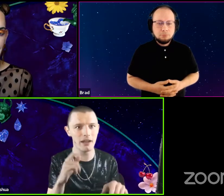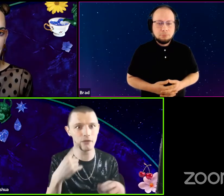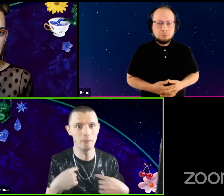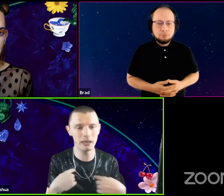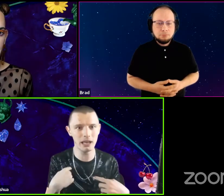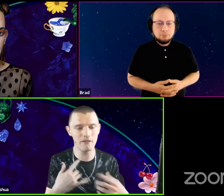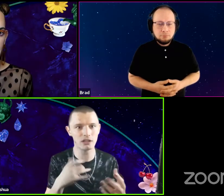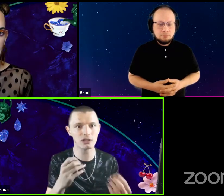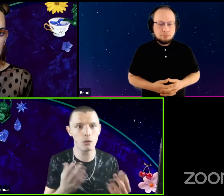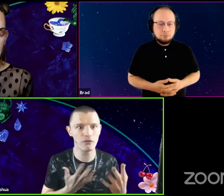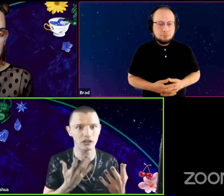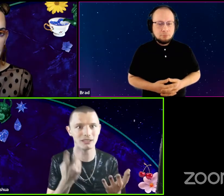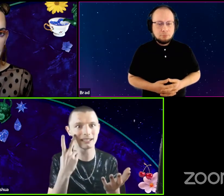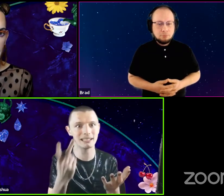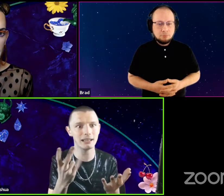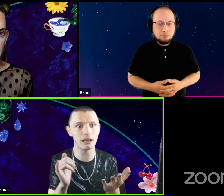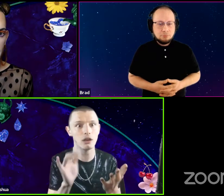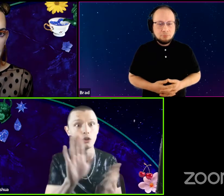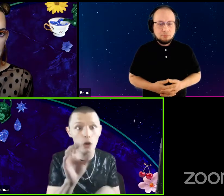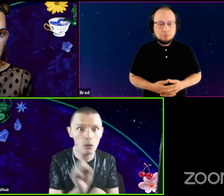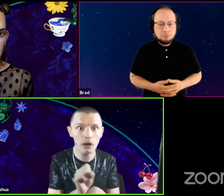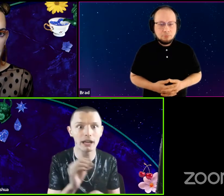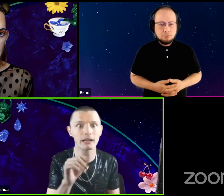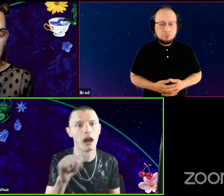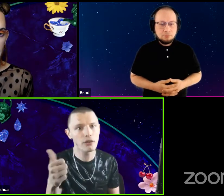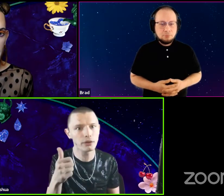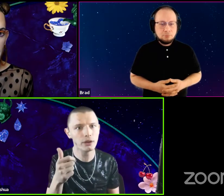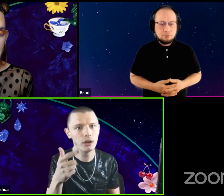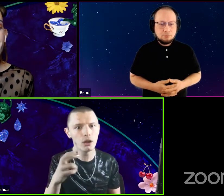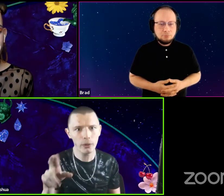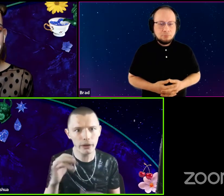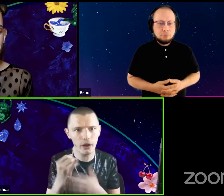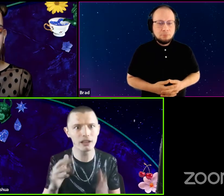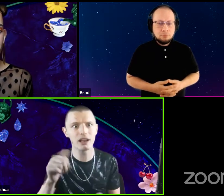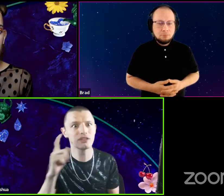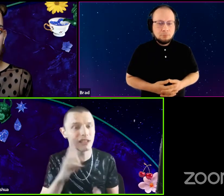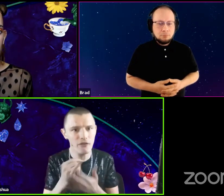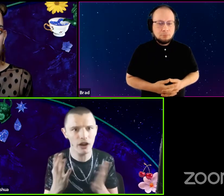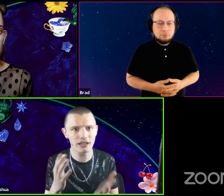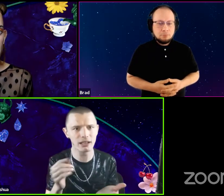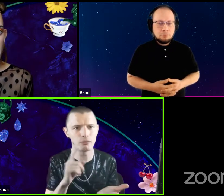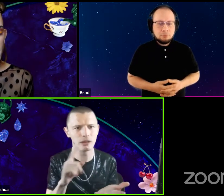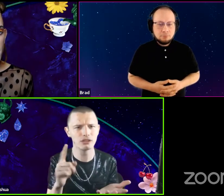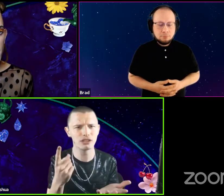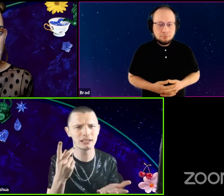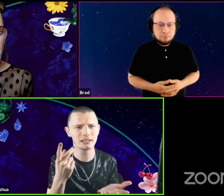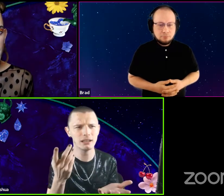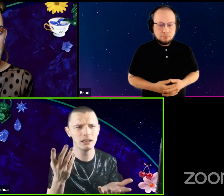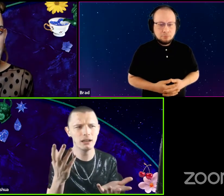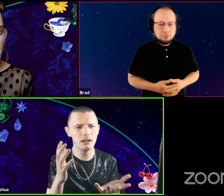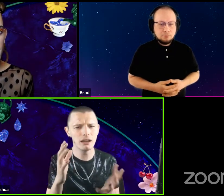But like, for me, I felt so refreshing to see like, your work and other queer artists, other deaf artists and religious.